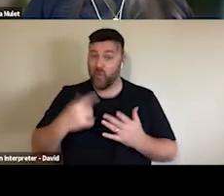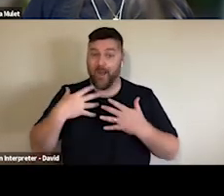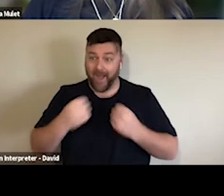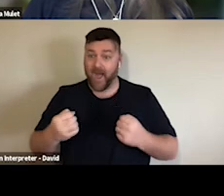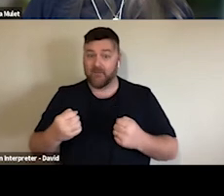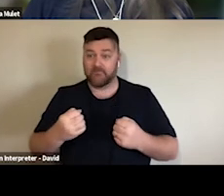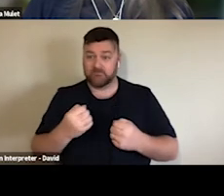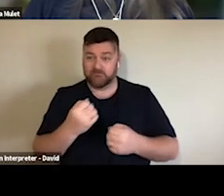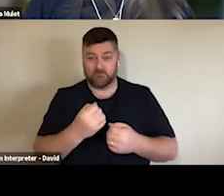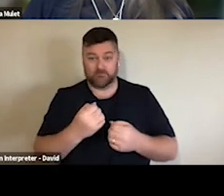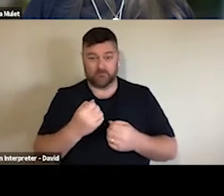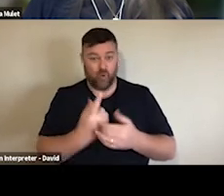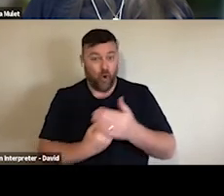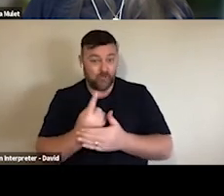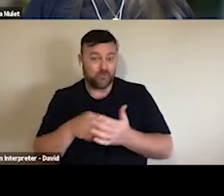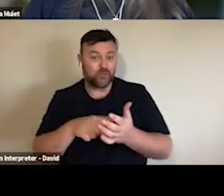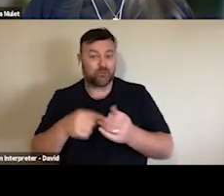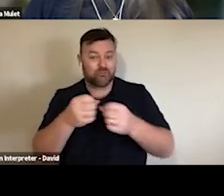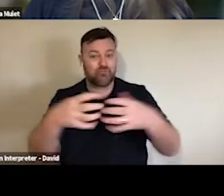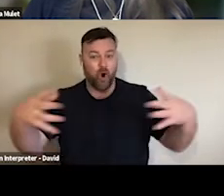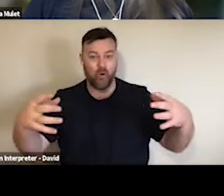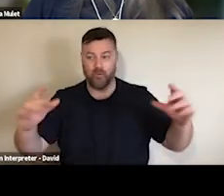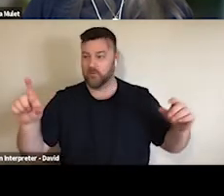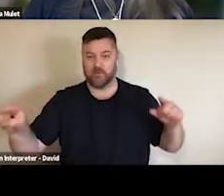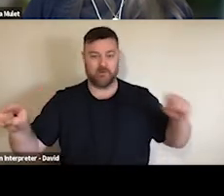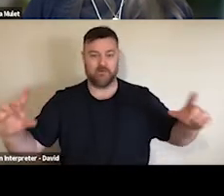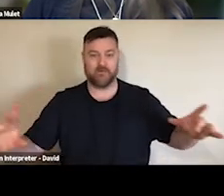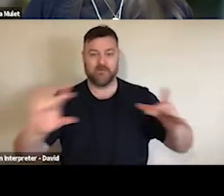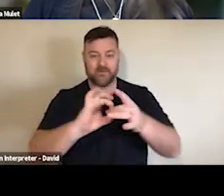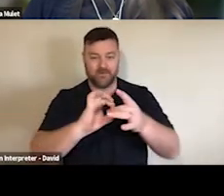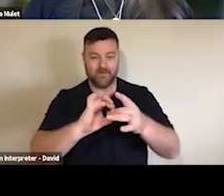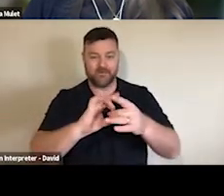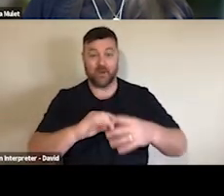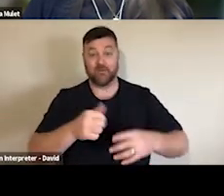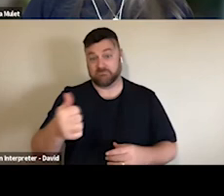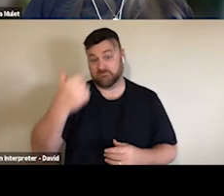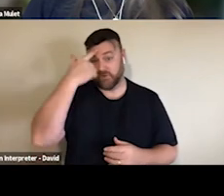at a conference last week that they've learnt in several months of lockdown last year what